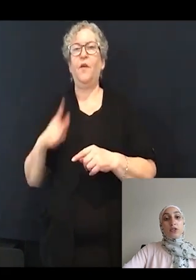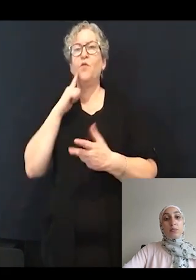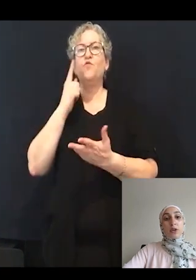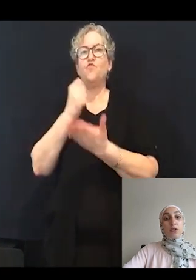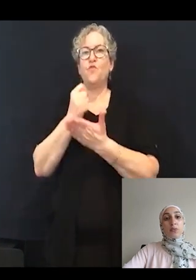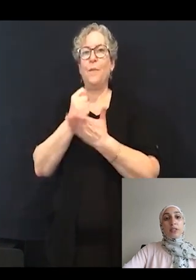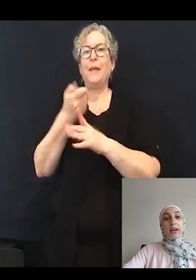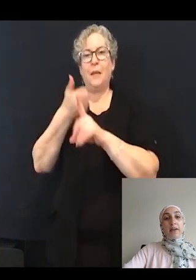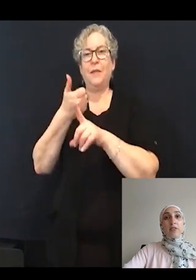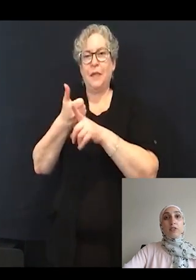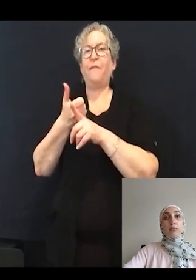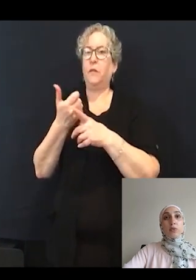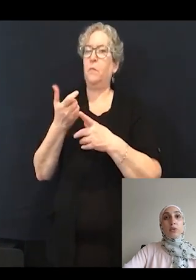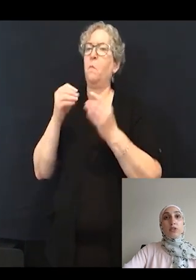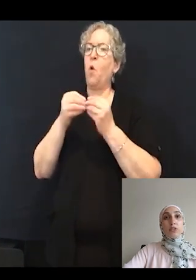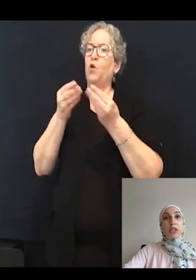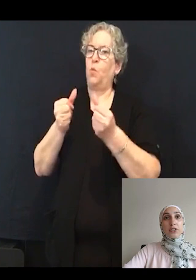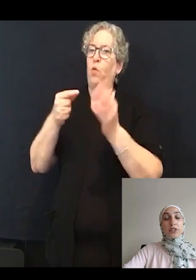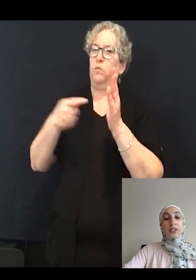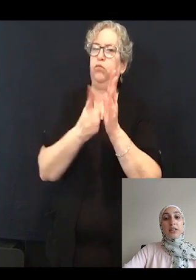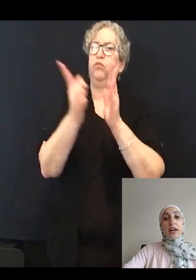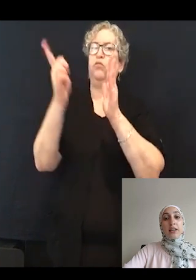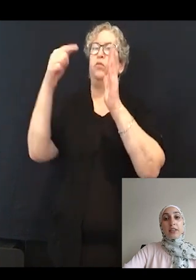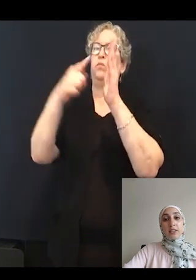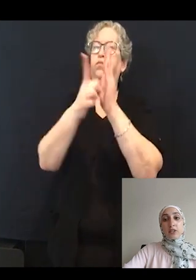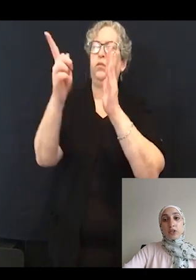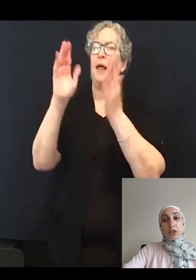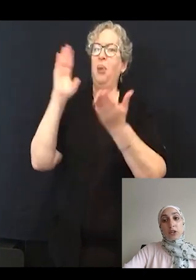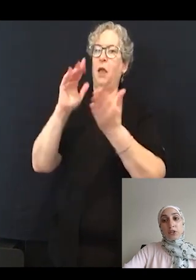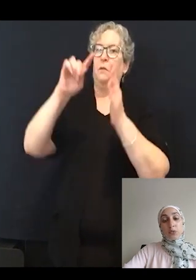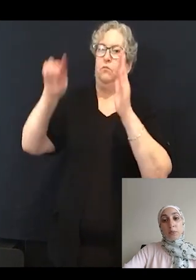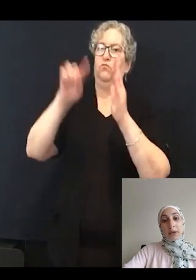have smoother trajectories and less circular swimming.